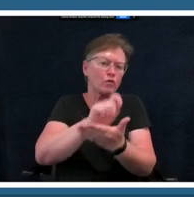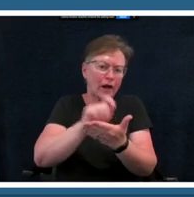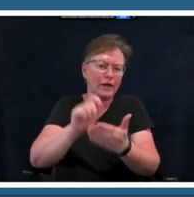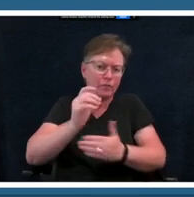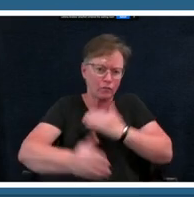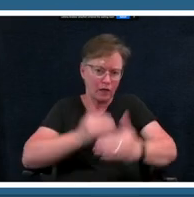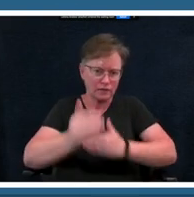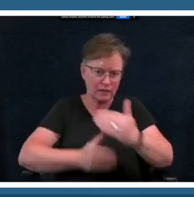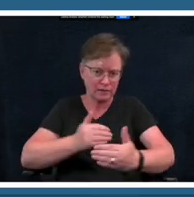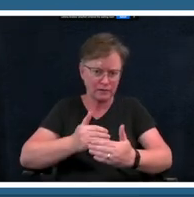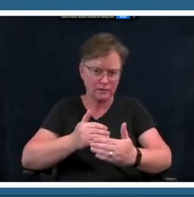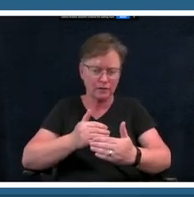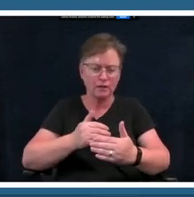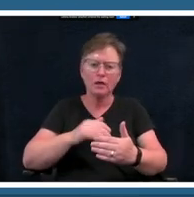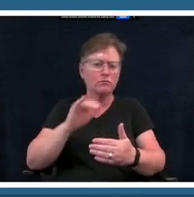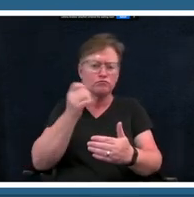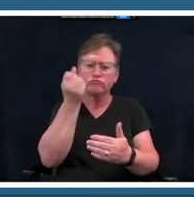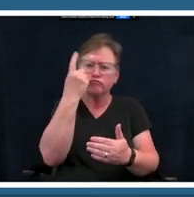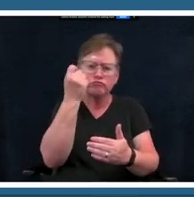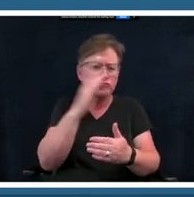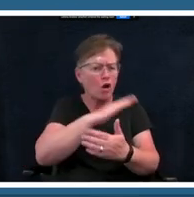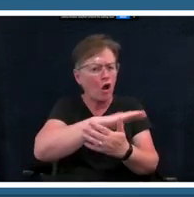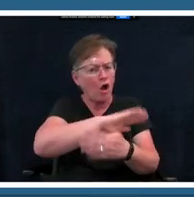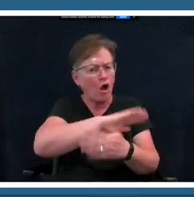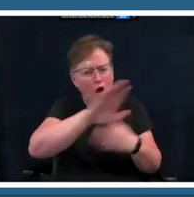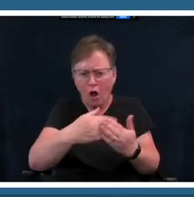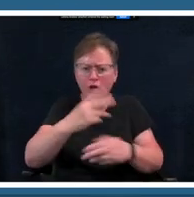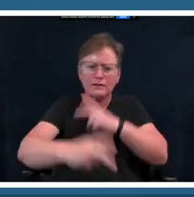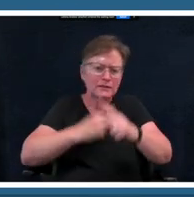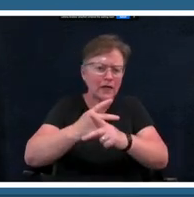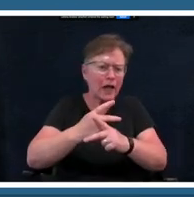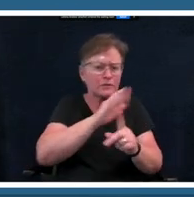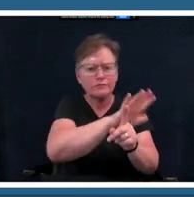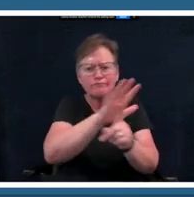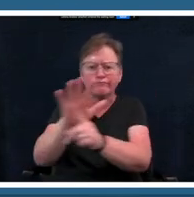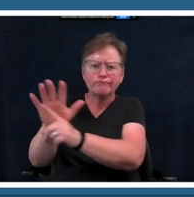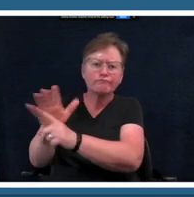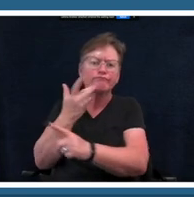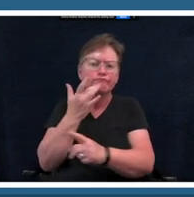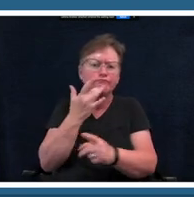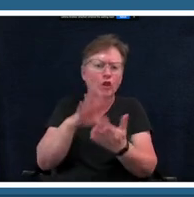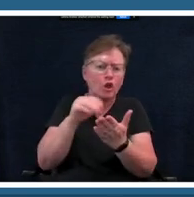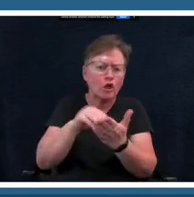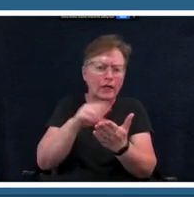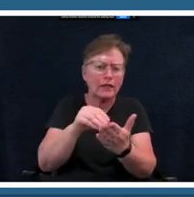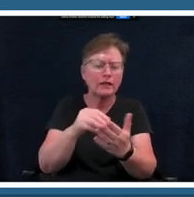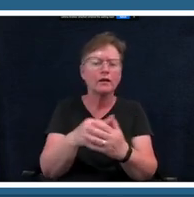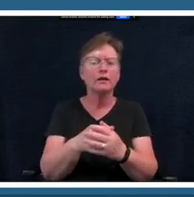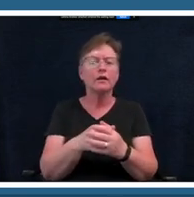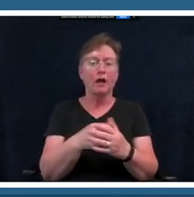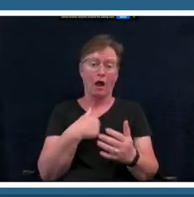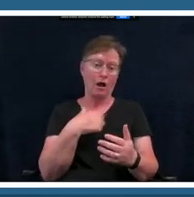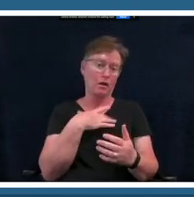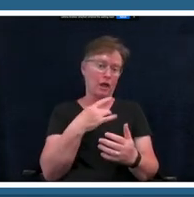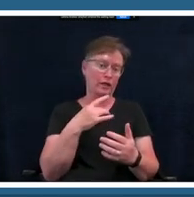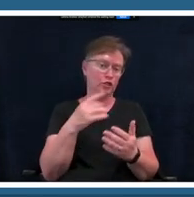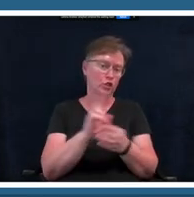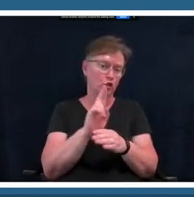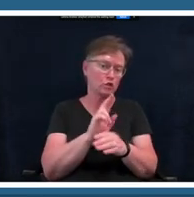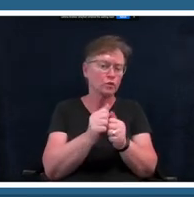types of learners um and something that i really love to use especially with